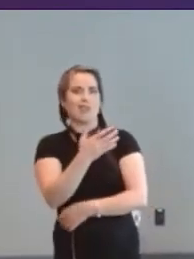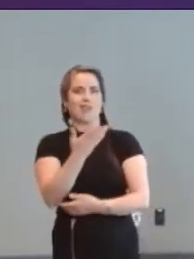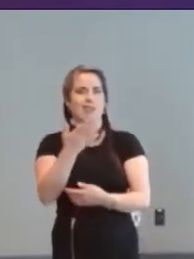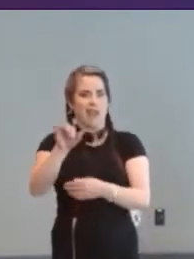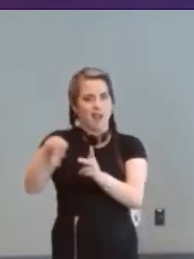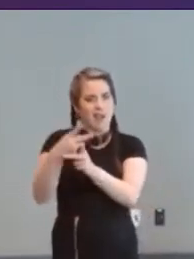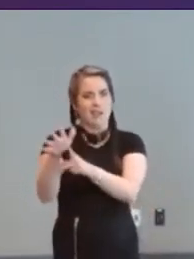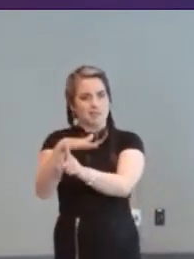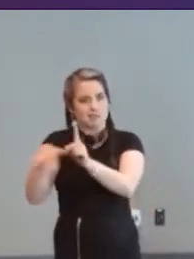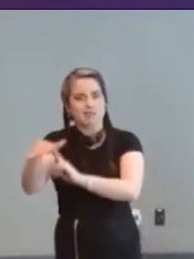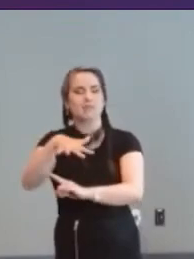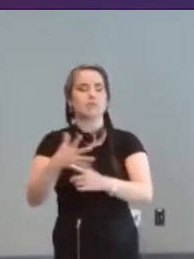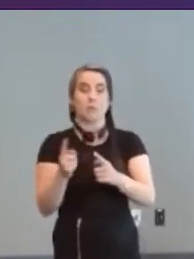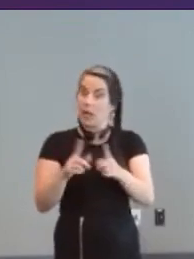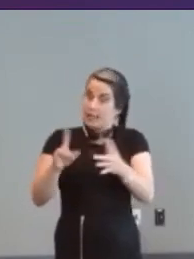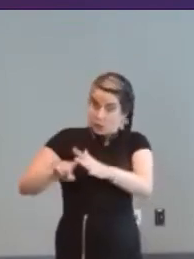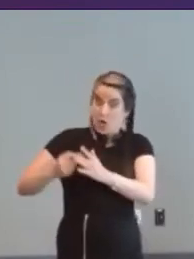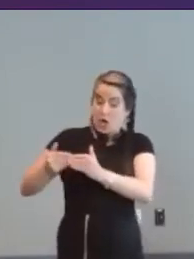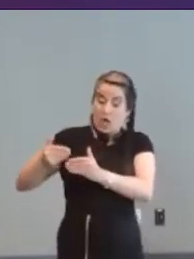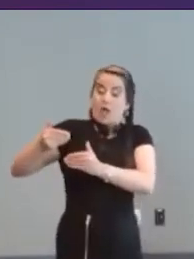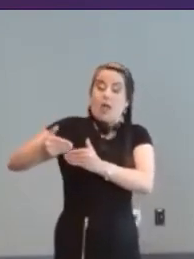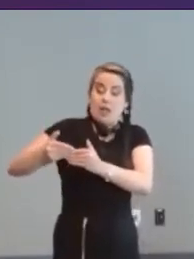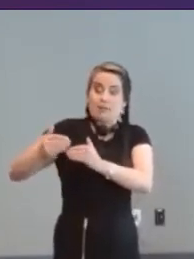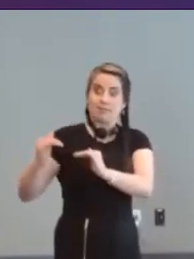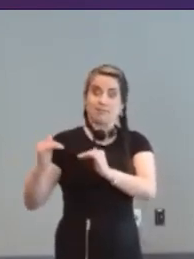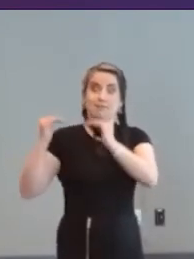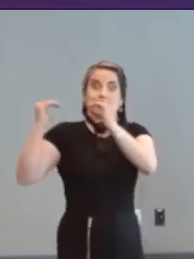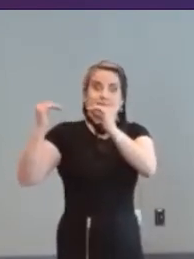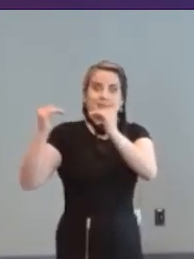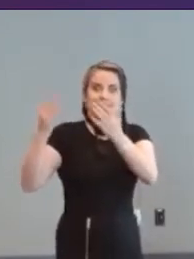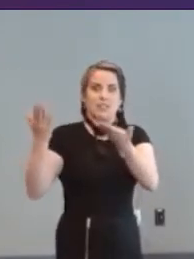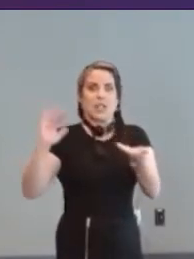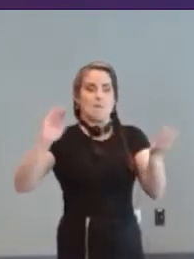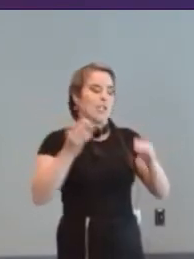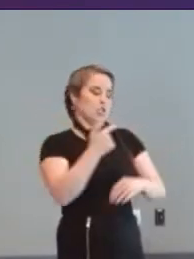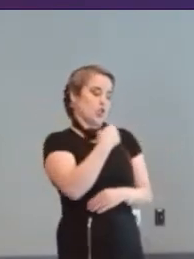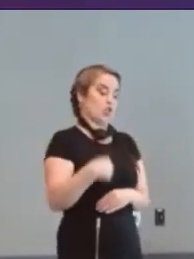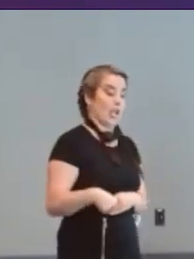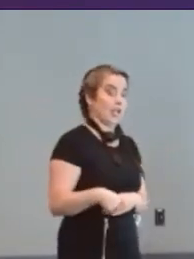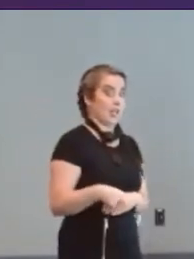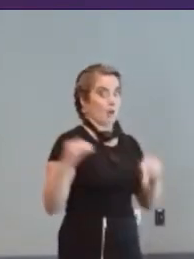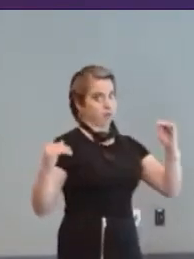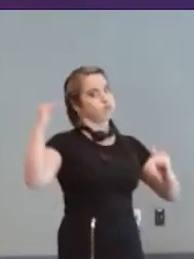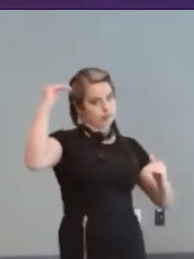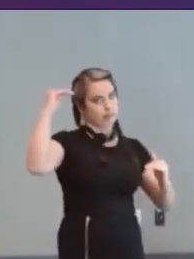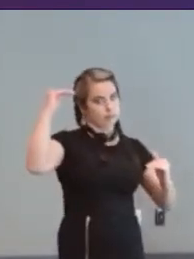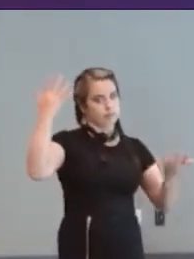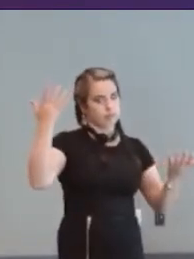start and it's certainly a lot more than you you'd see in somewhere like China but people are there